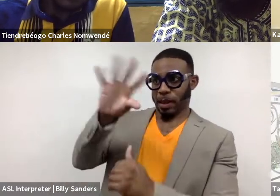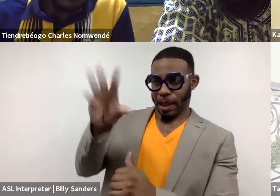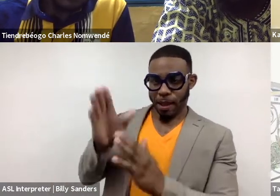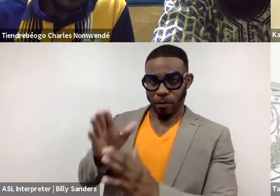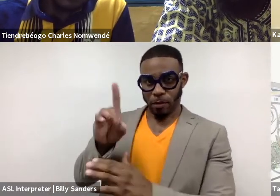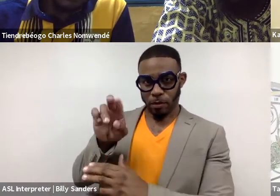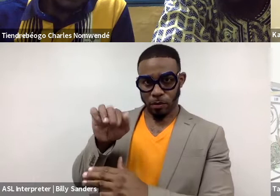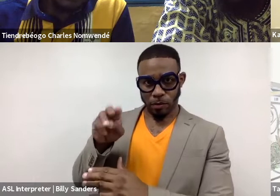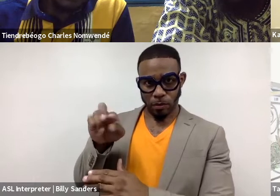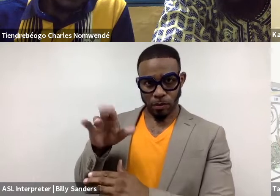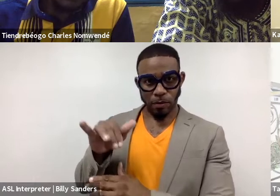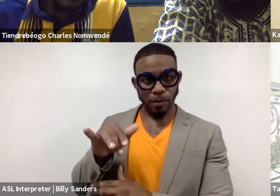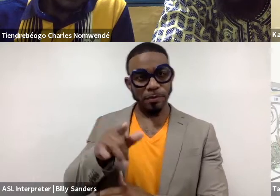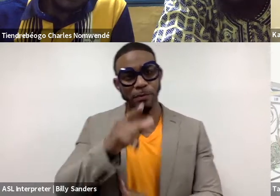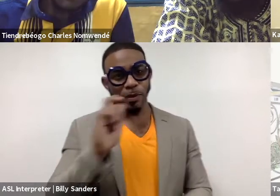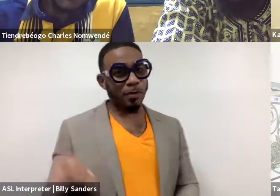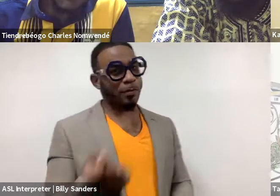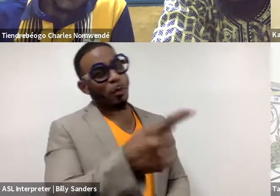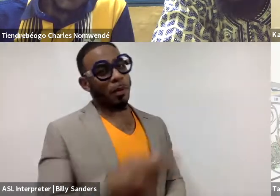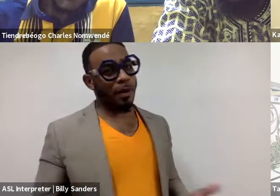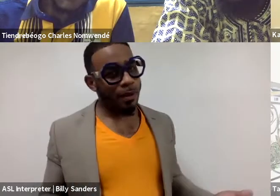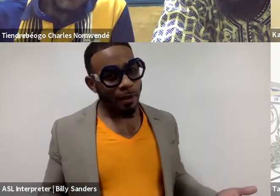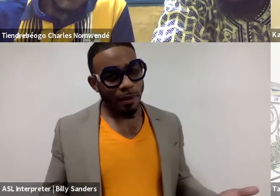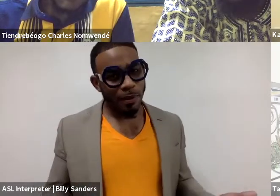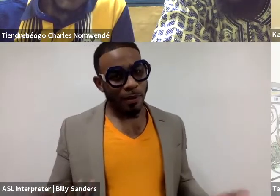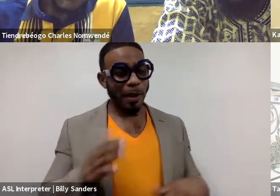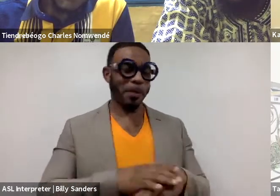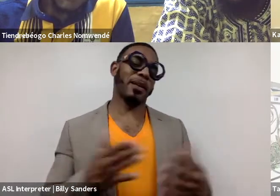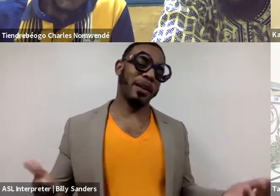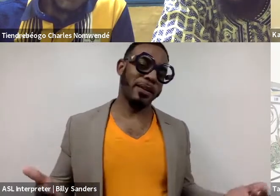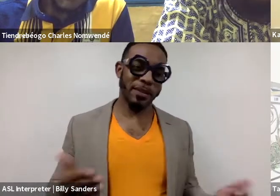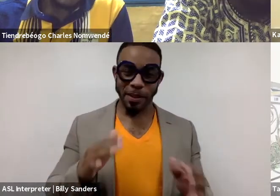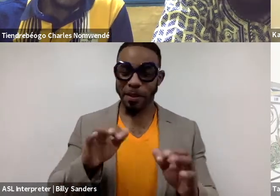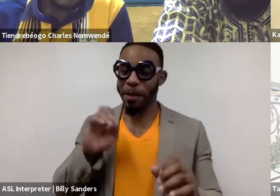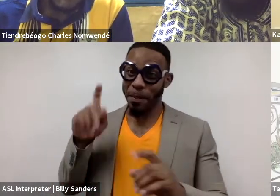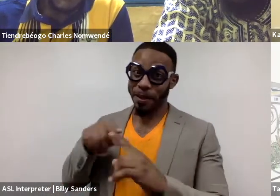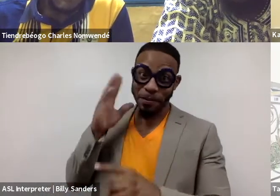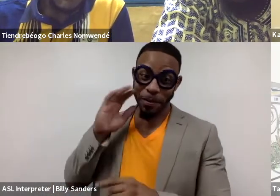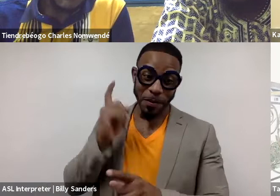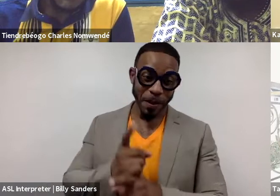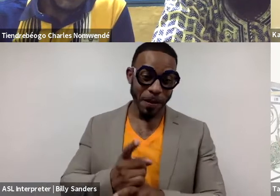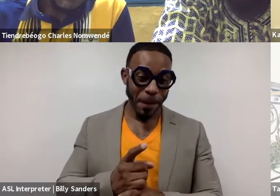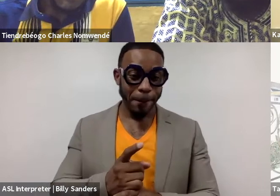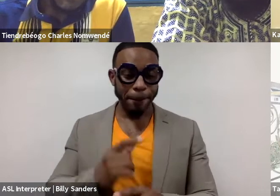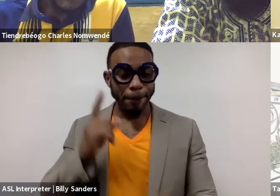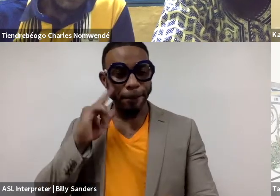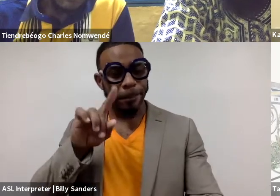You just threw that back right at him. Threw that back right at him. Back to the experience. I think my question is,